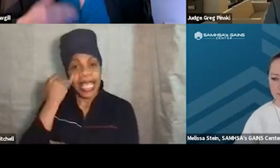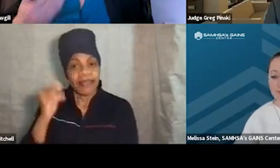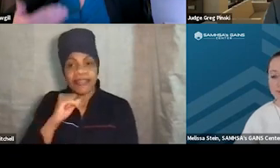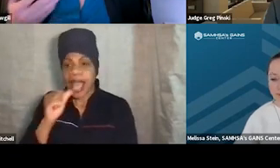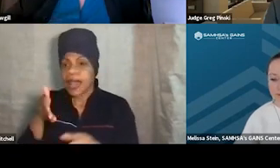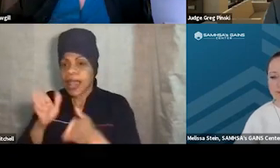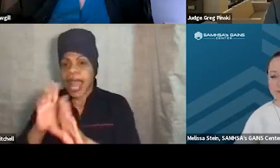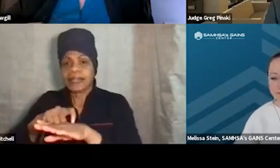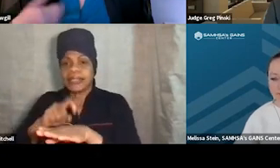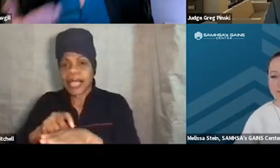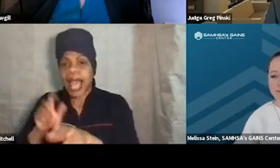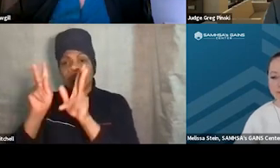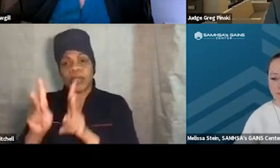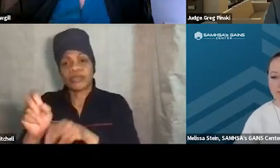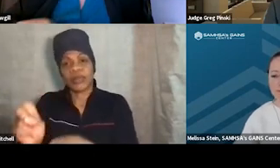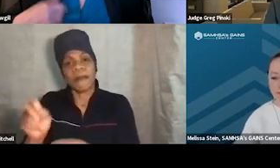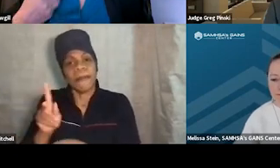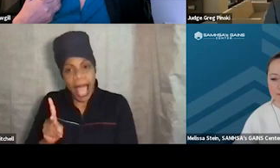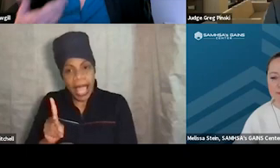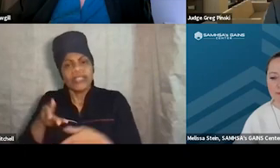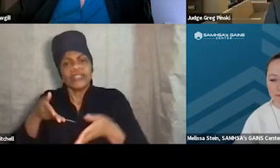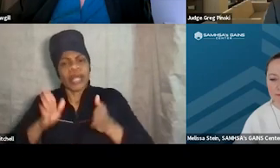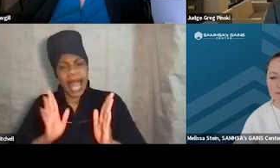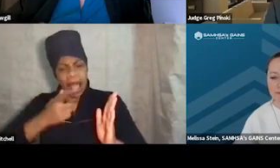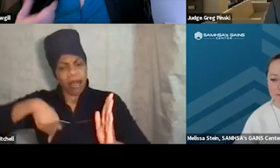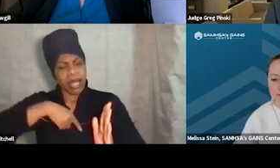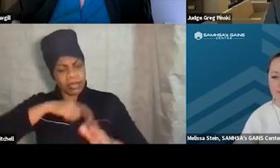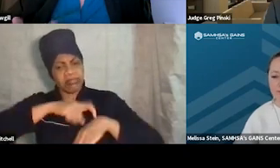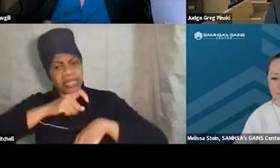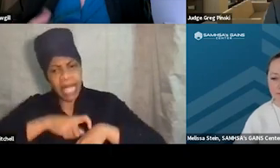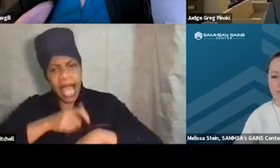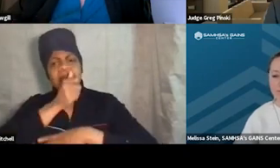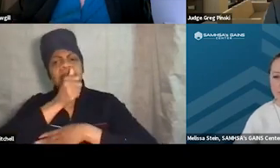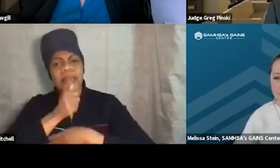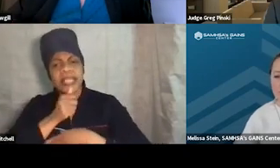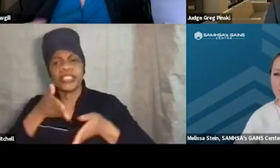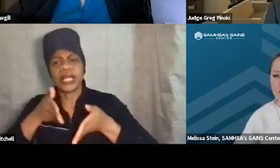So let's just take time, be patient, and let counseling work with them on how to get them ready